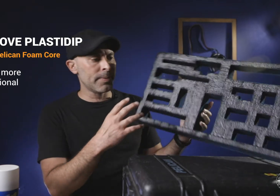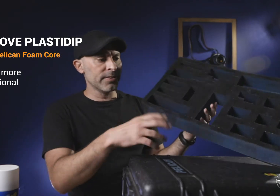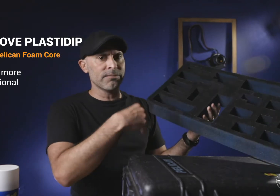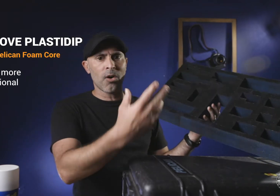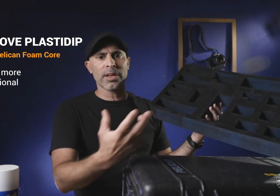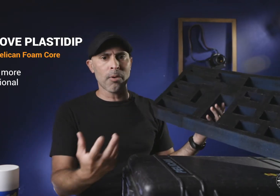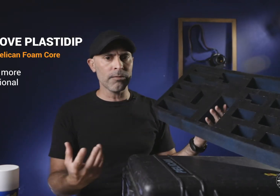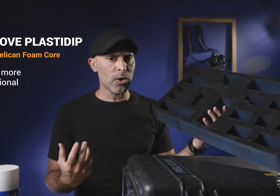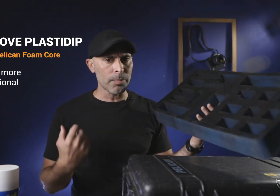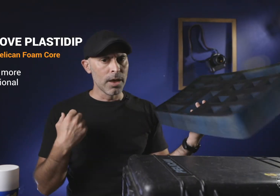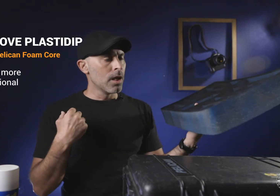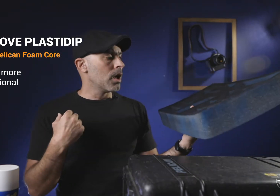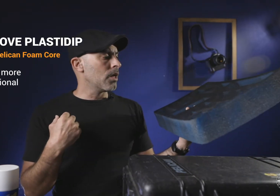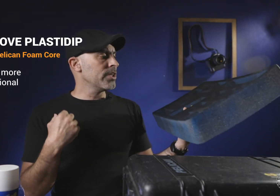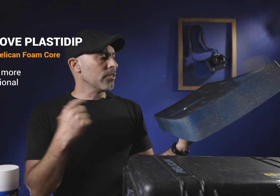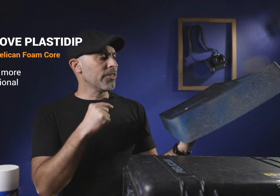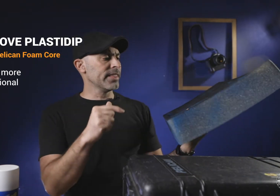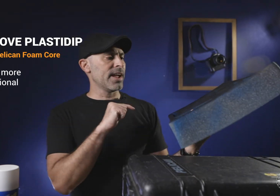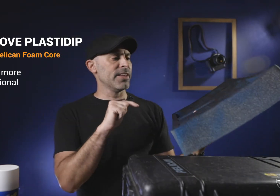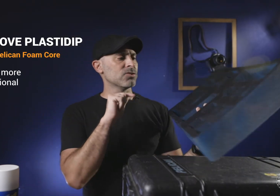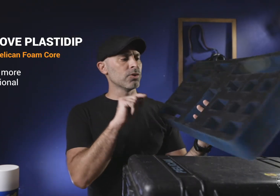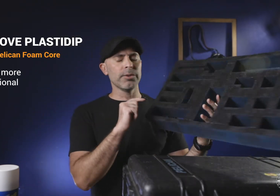opinion than following a part film the other thing that I think is really